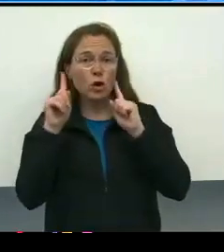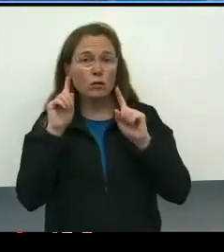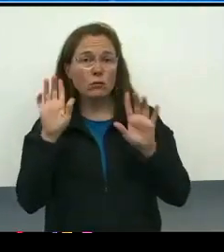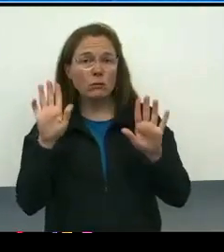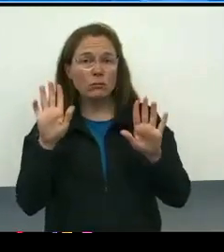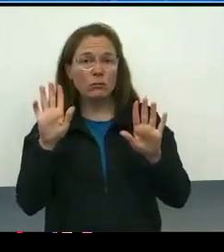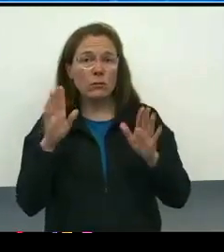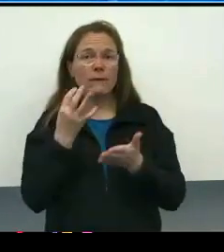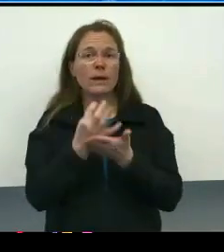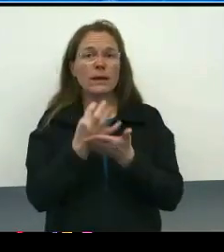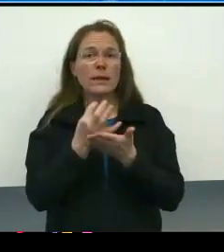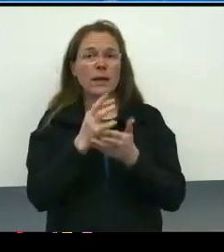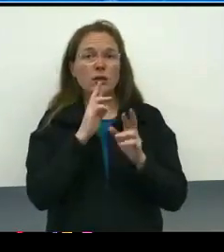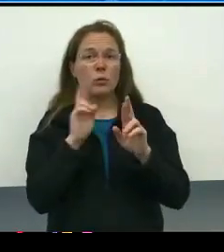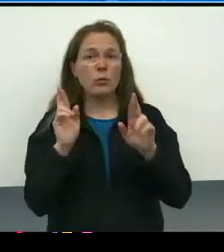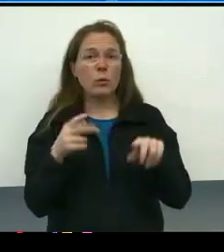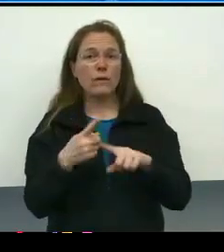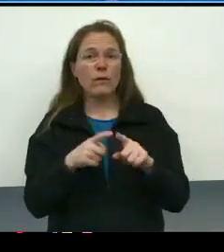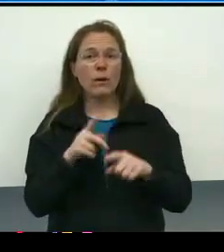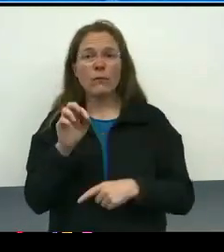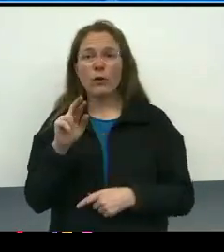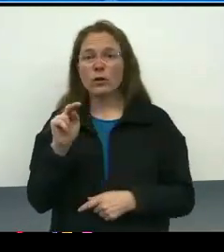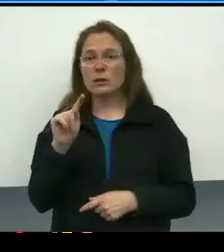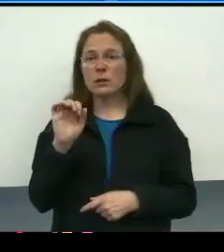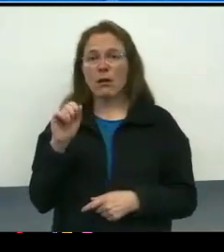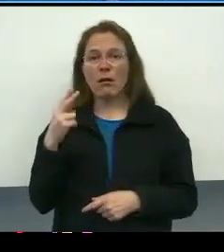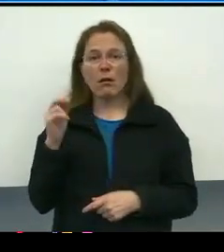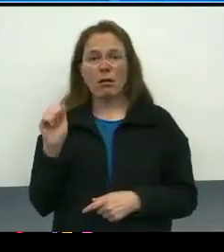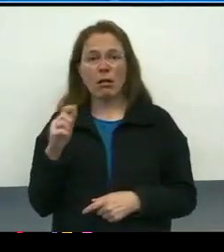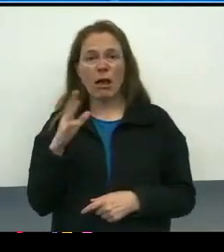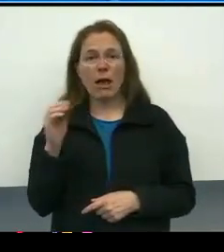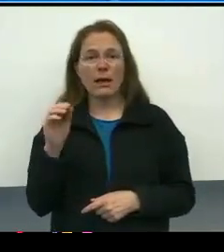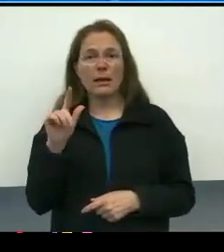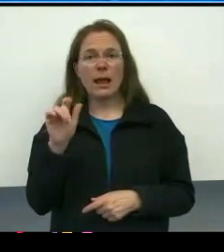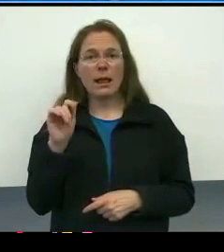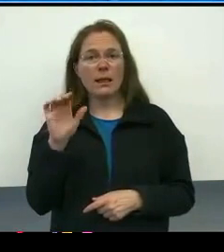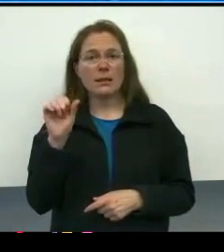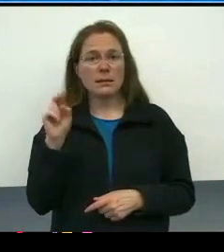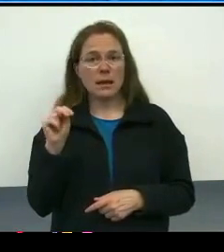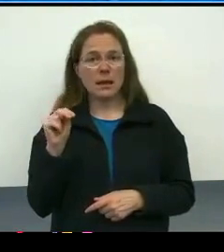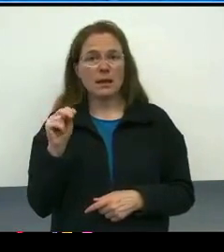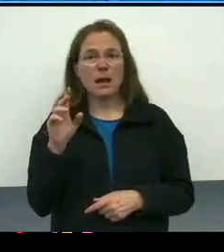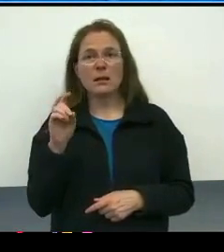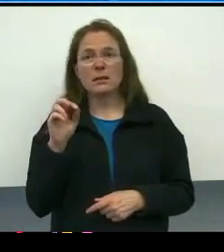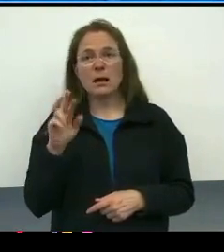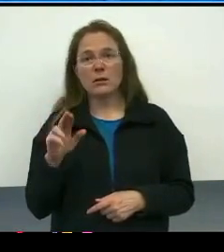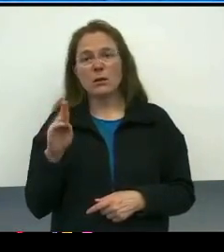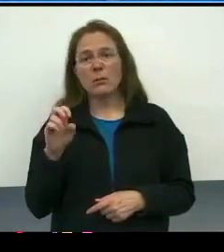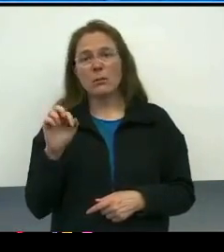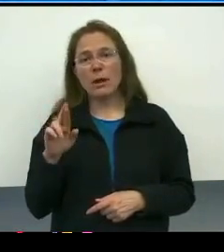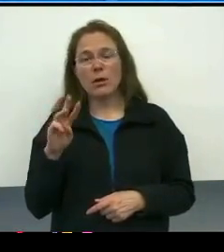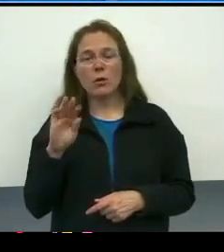the financial report from Mr. Fernstall and also heard from Alice and Dr. Bakewell-Sachs, and, to the extent, I think I heard